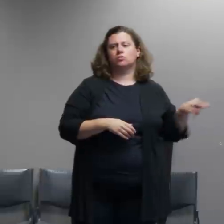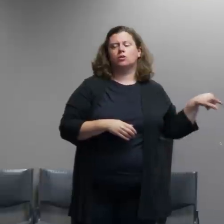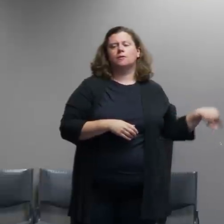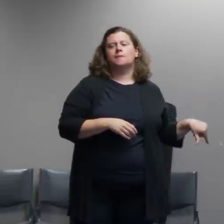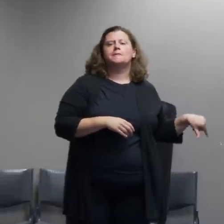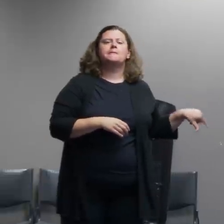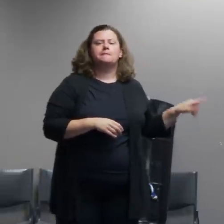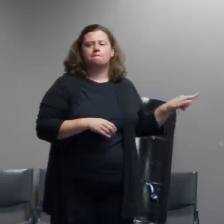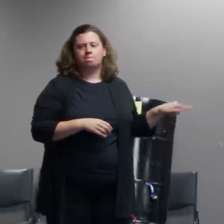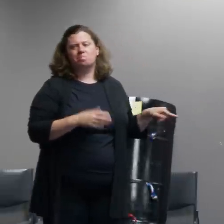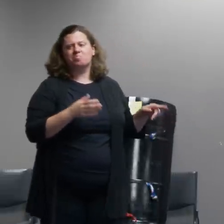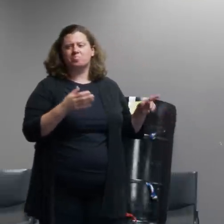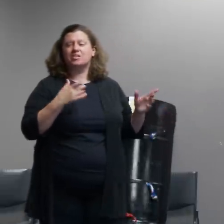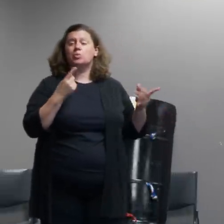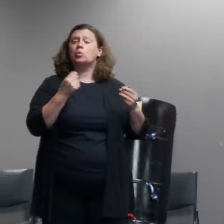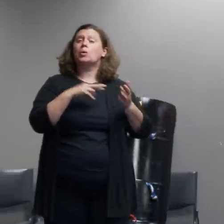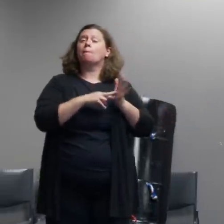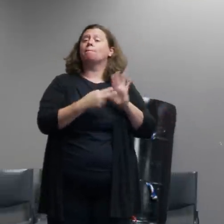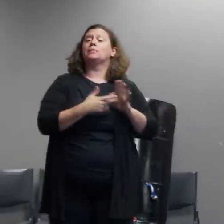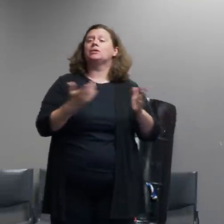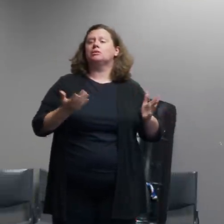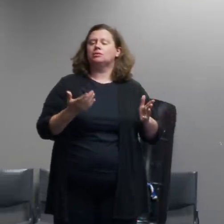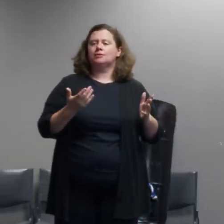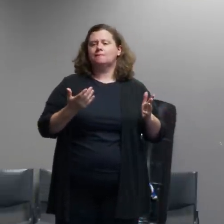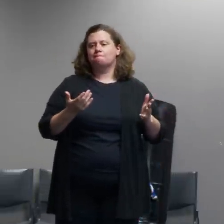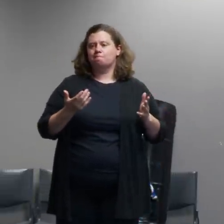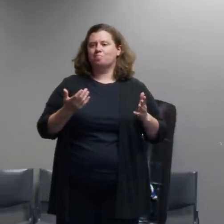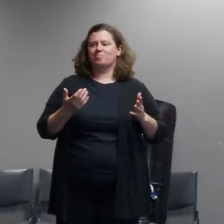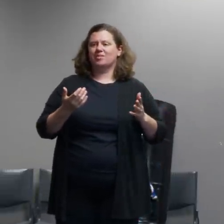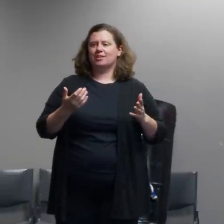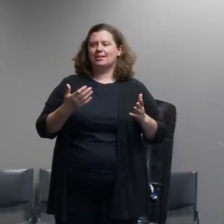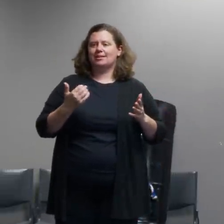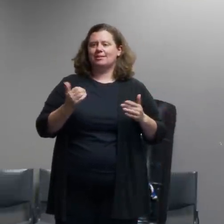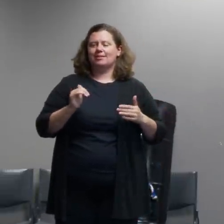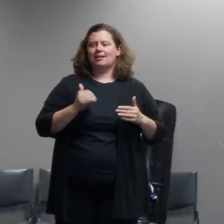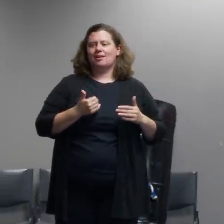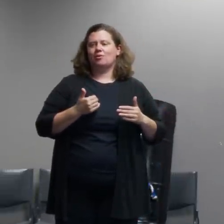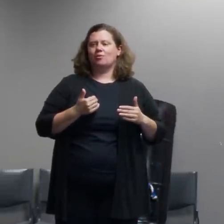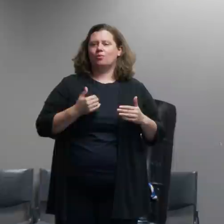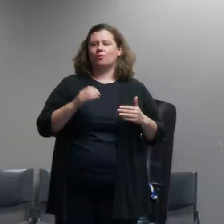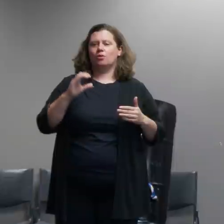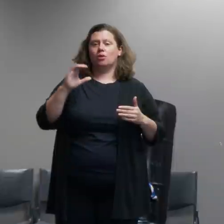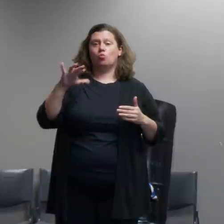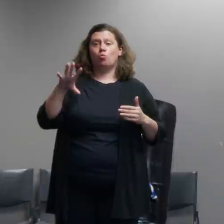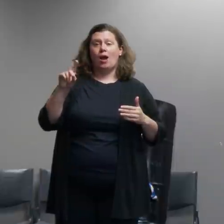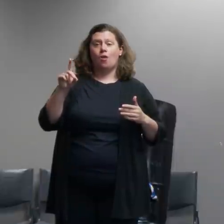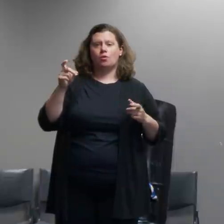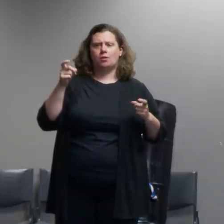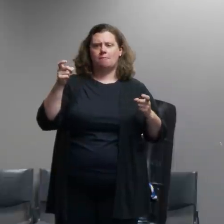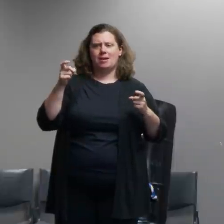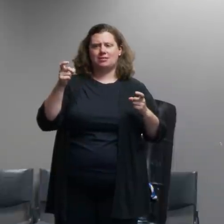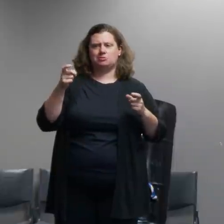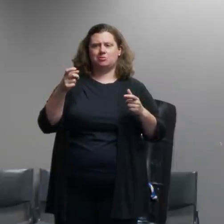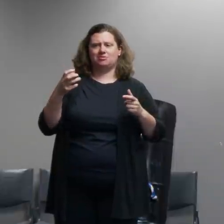definitions that's our critical or our excuse me that's our crowd management incident commander cmic